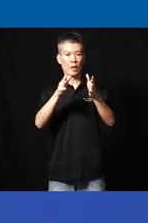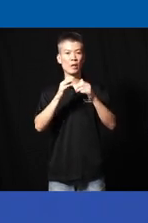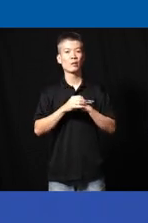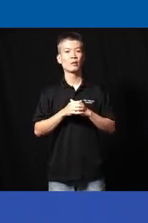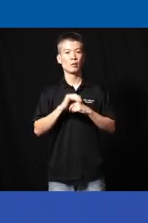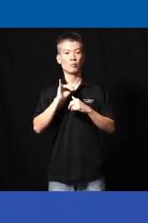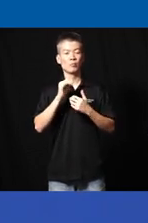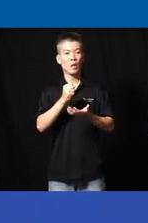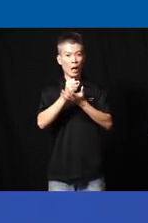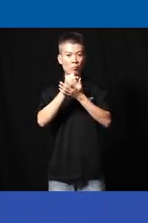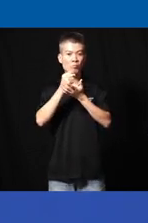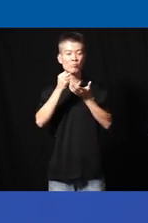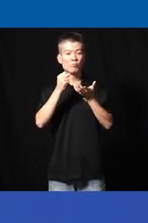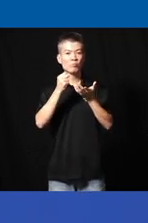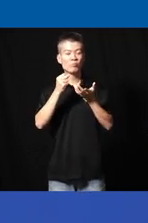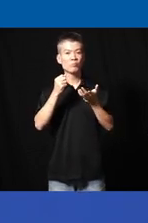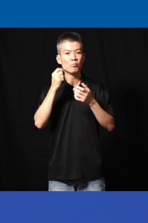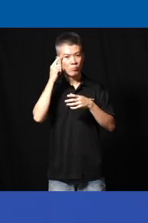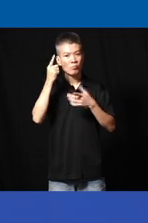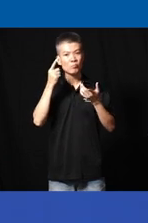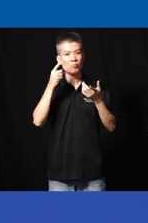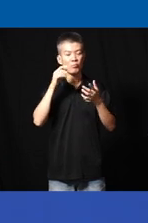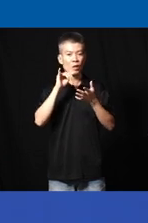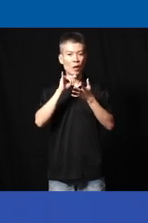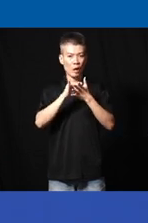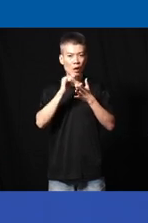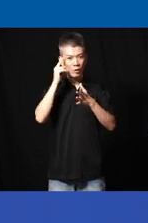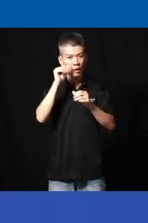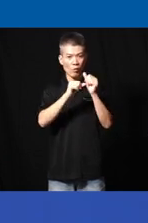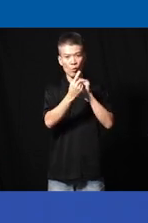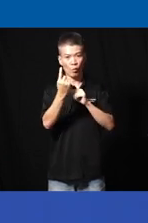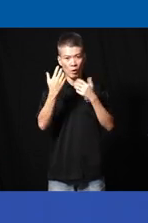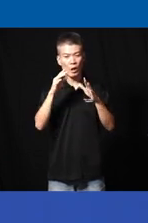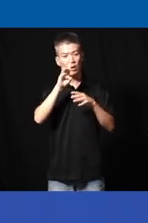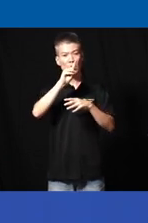and help you know I think in a broader sense I believe everyone of us are disabled whether